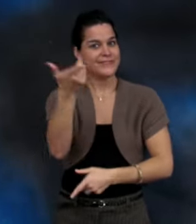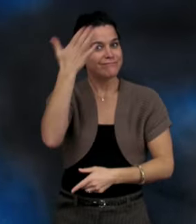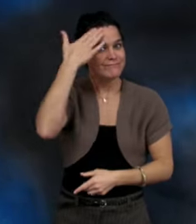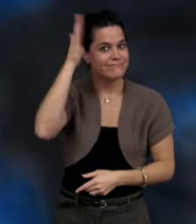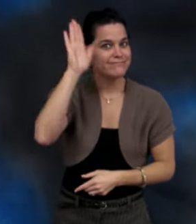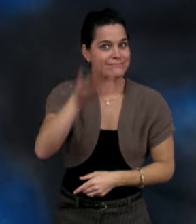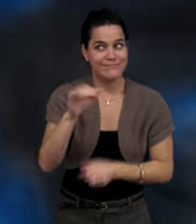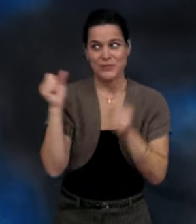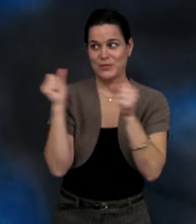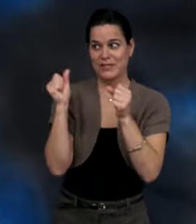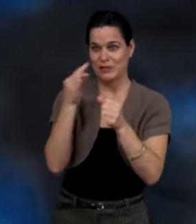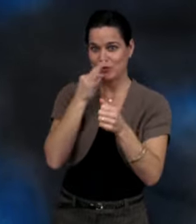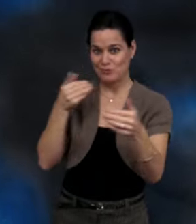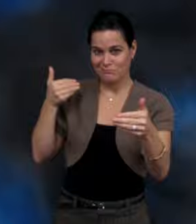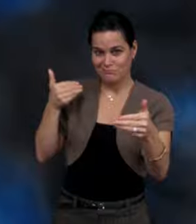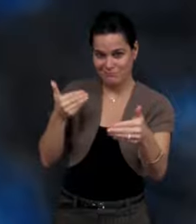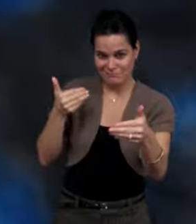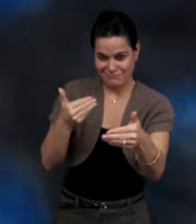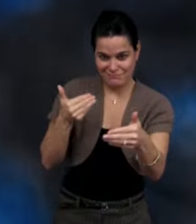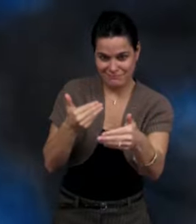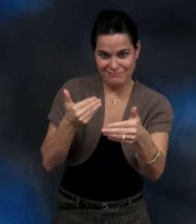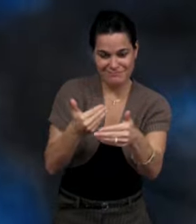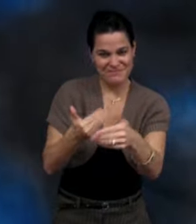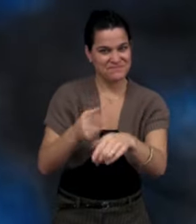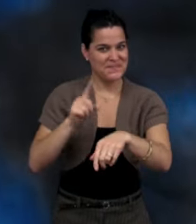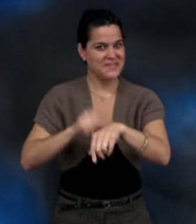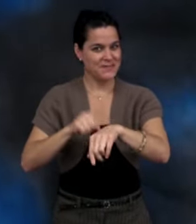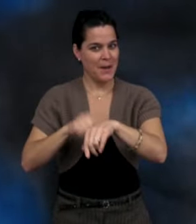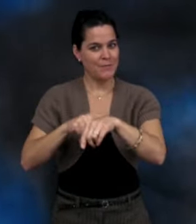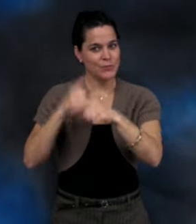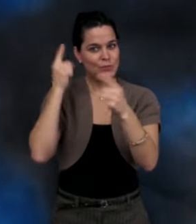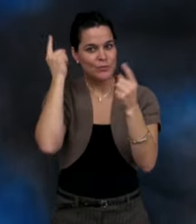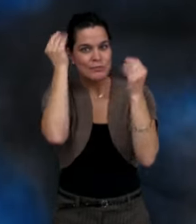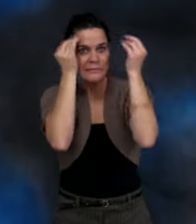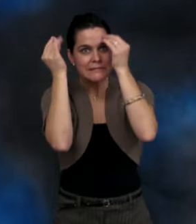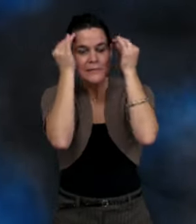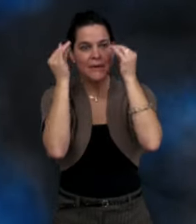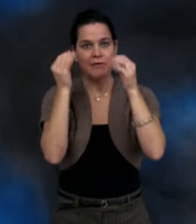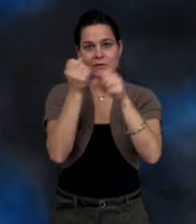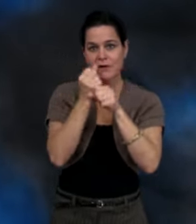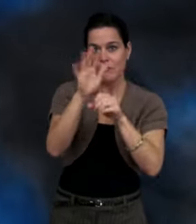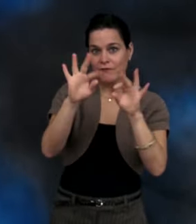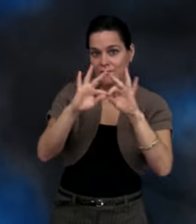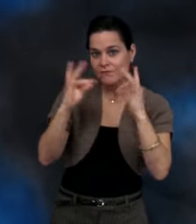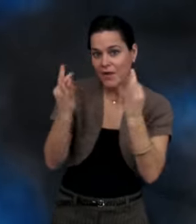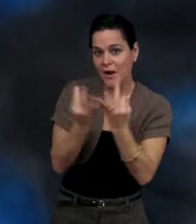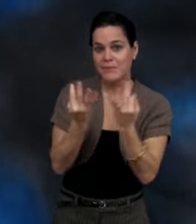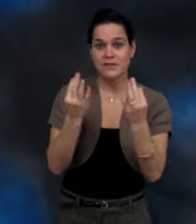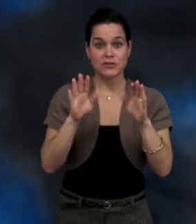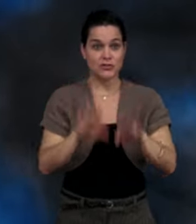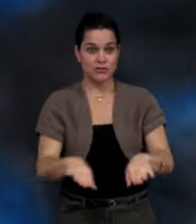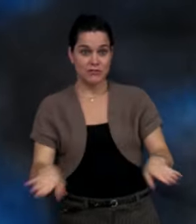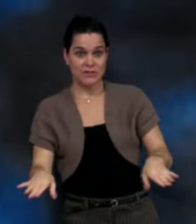vaccine. As you know, winter is coming. And time is growing near to start thinking about